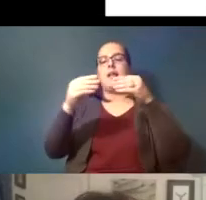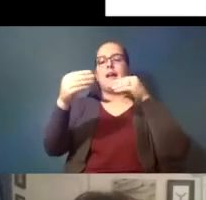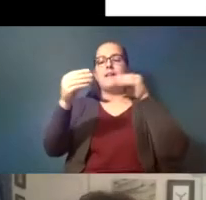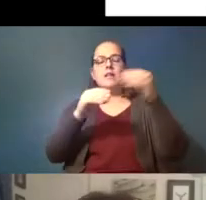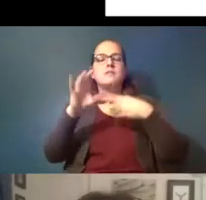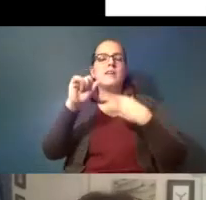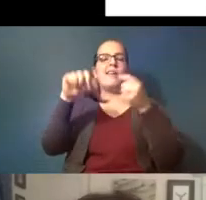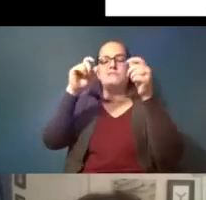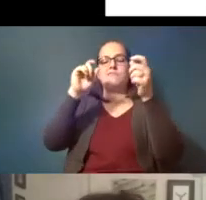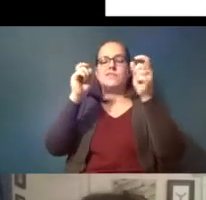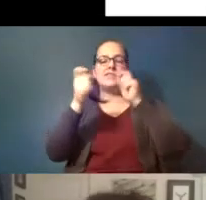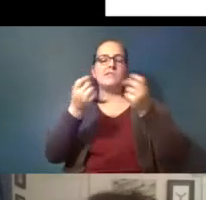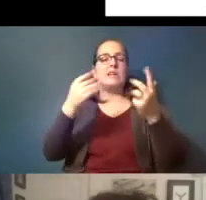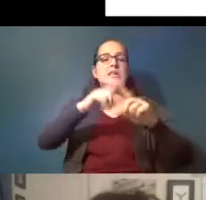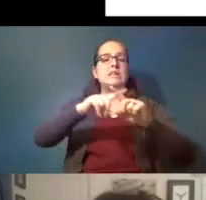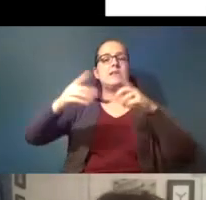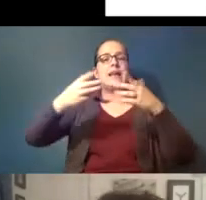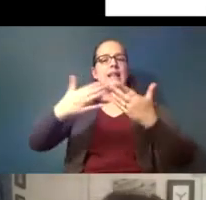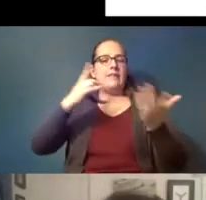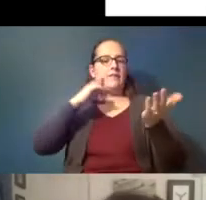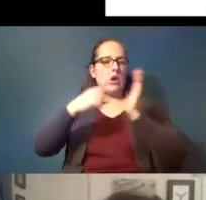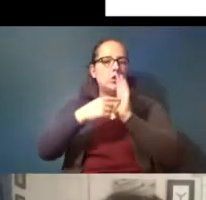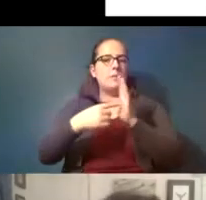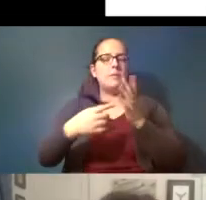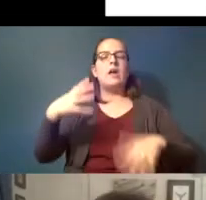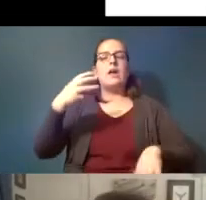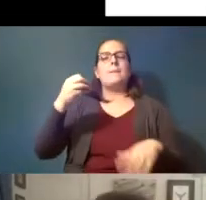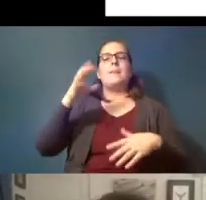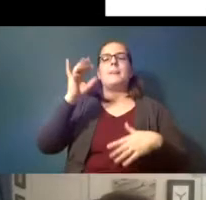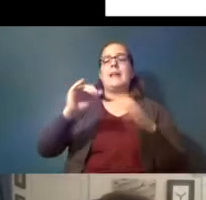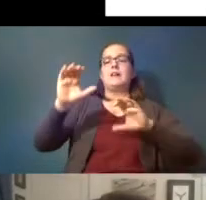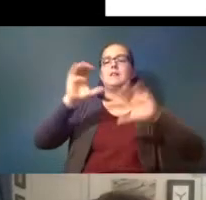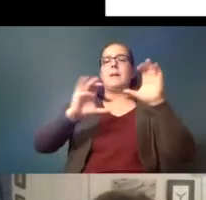lots of different things for example and and those chemicals are toxic